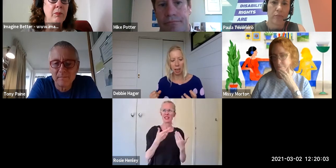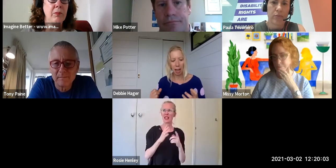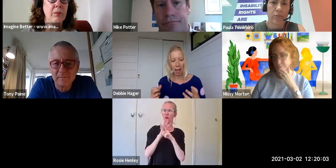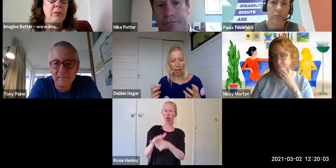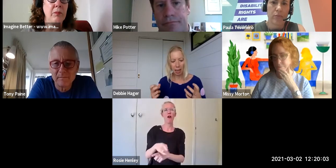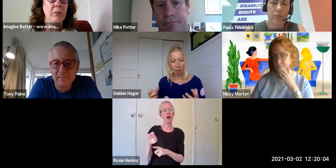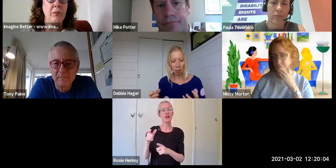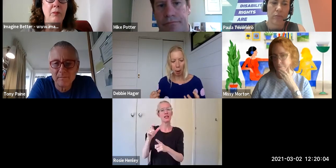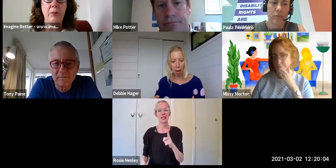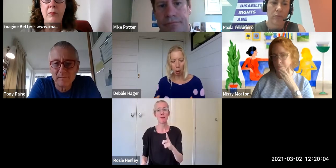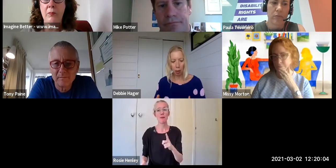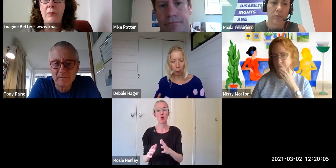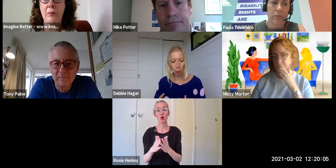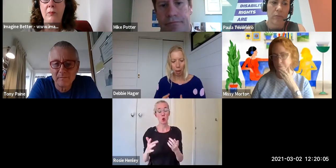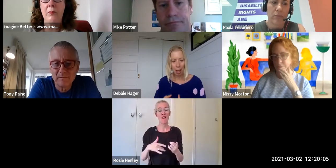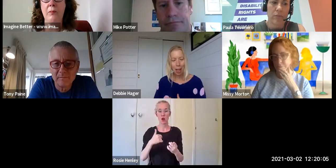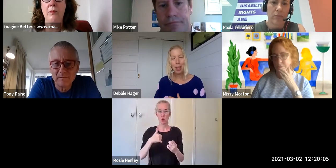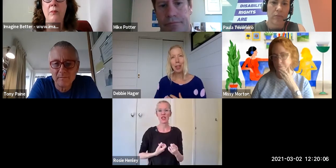at a level of power.